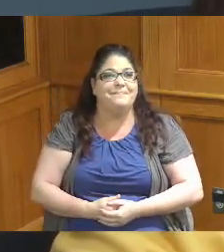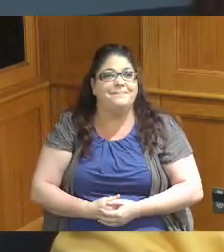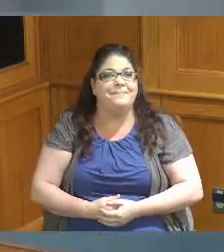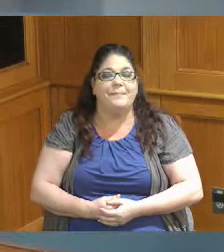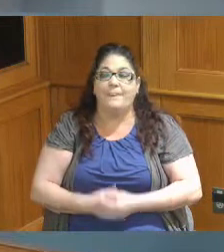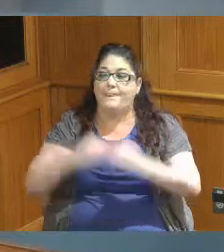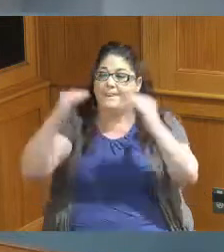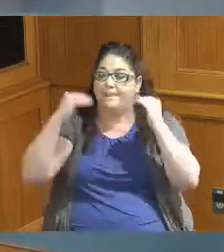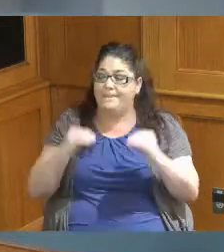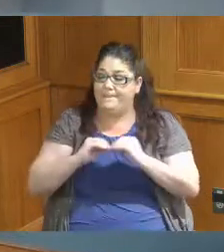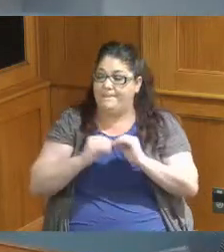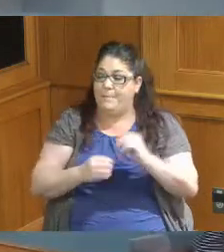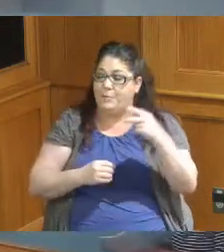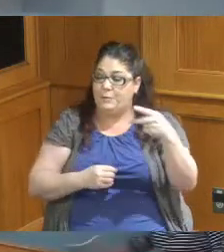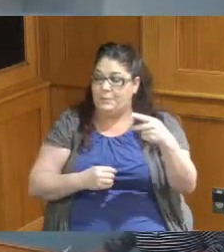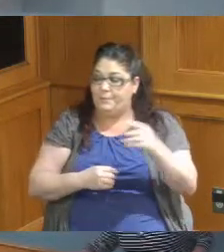number two okay three